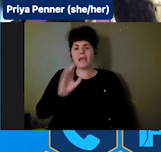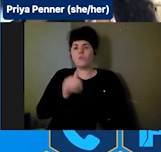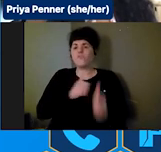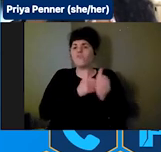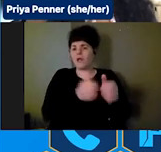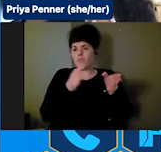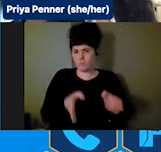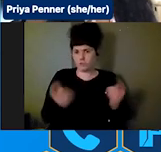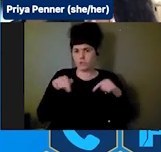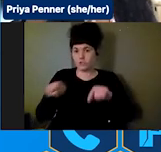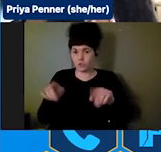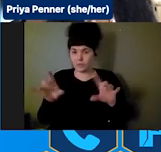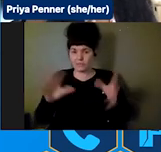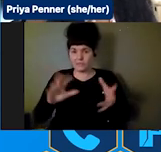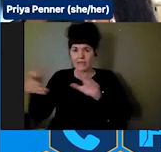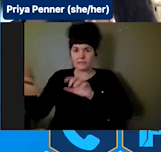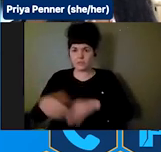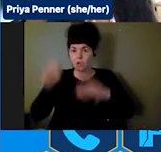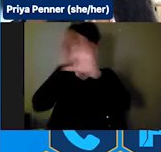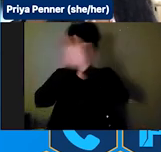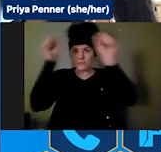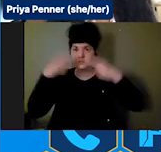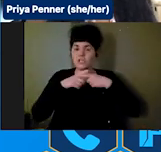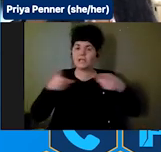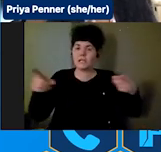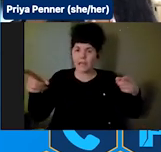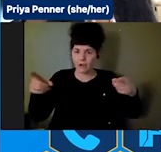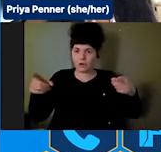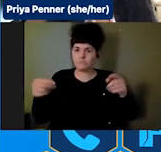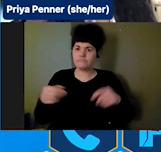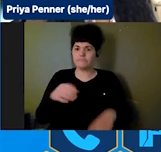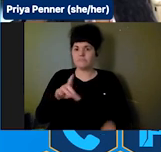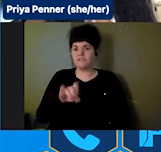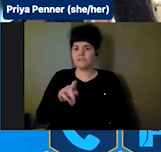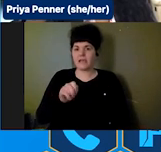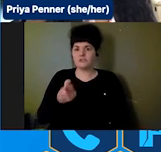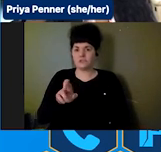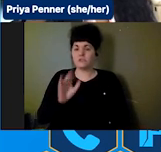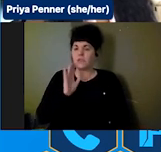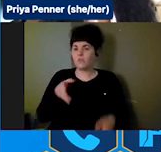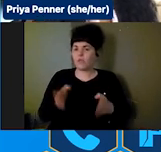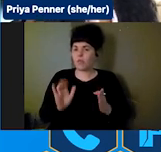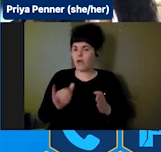disasters, Presidentially-declared disasters where this would be allowed, and provide resources